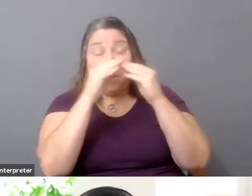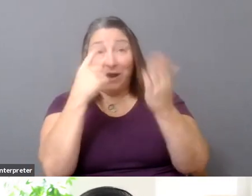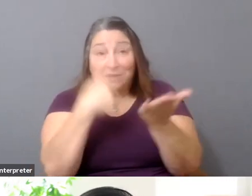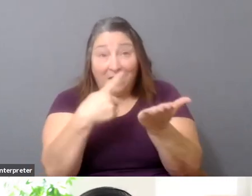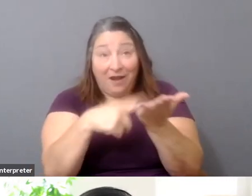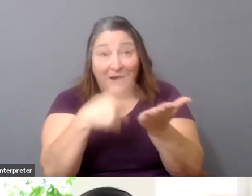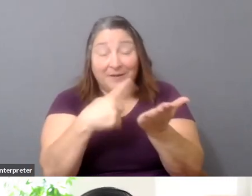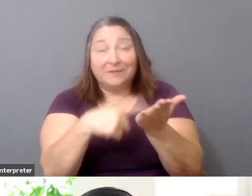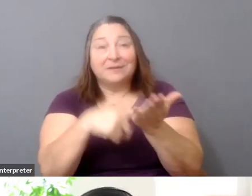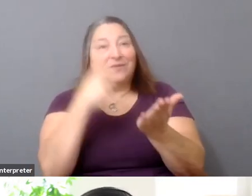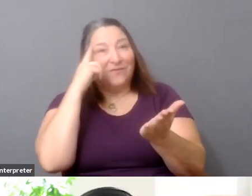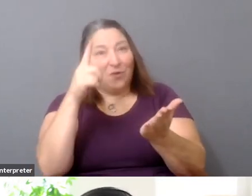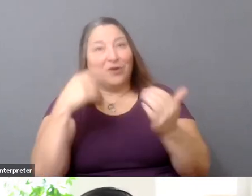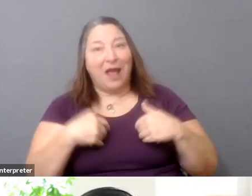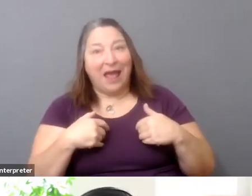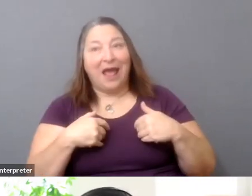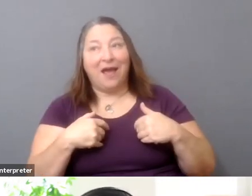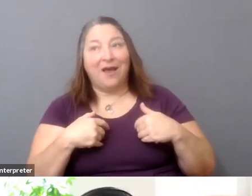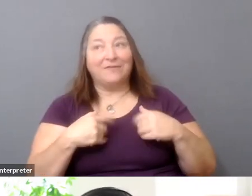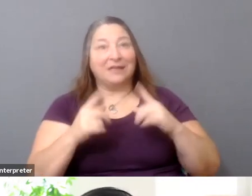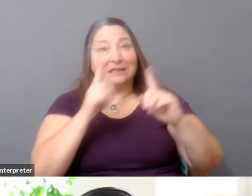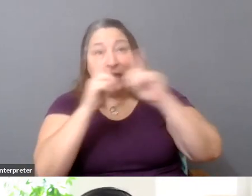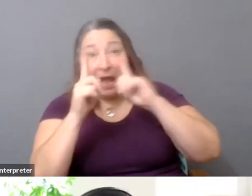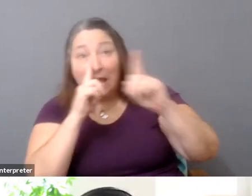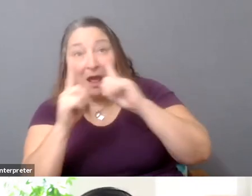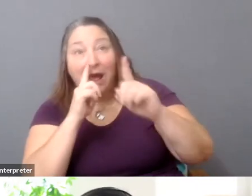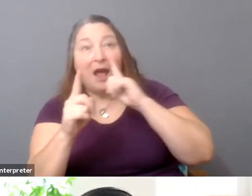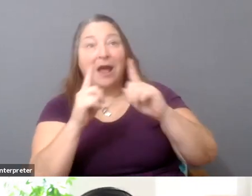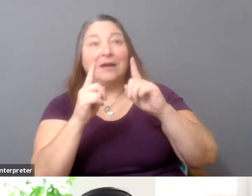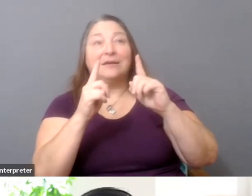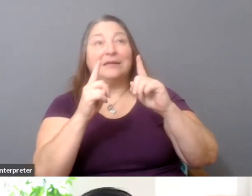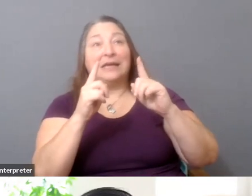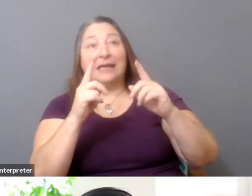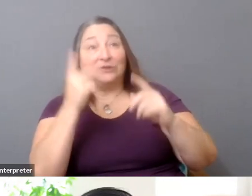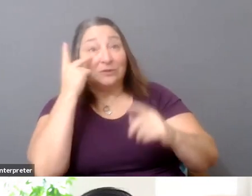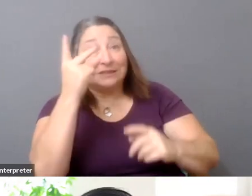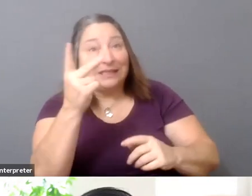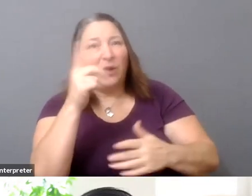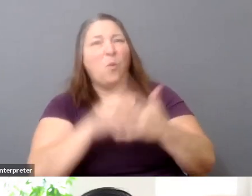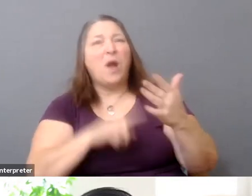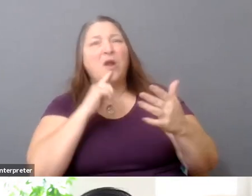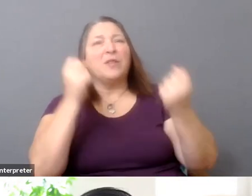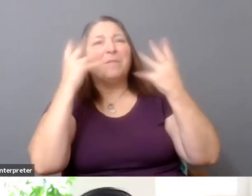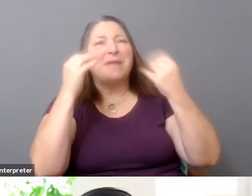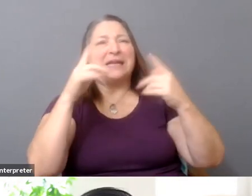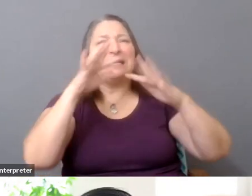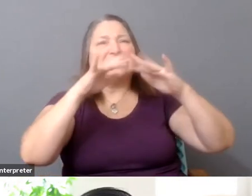and the dialogue around what are-- you know, what are the many diverse structures we can create so that that question doesn't have to be asked